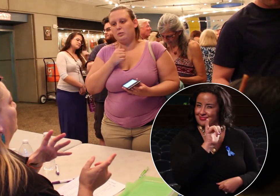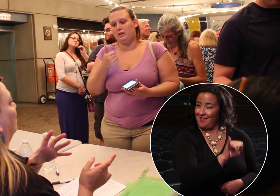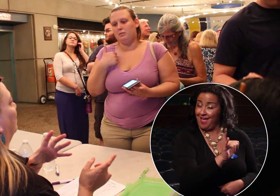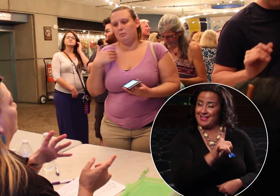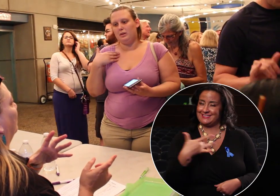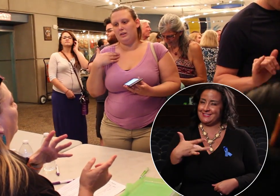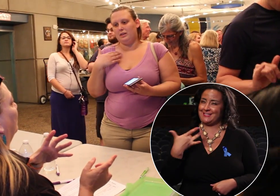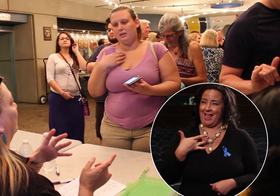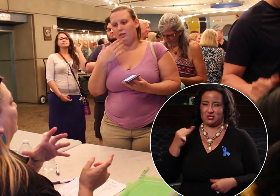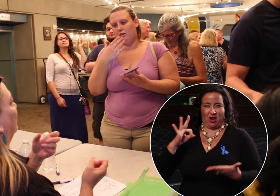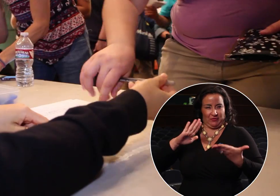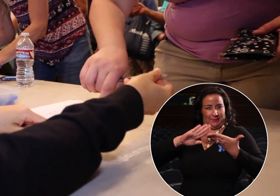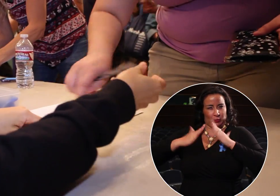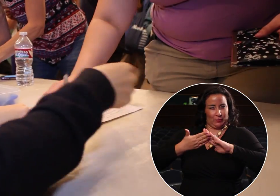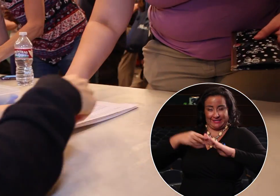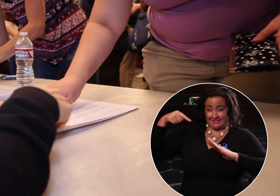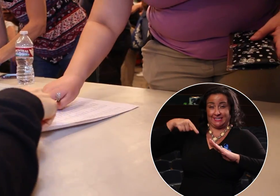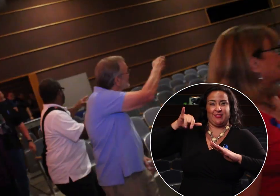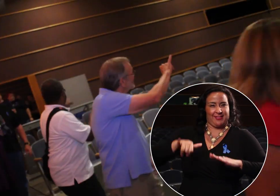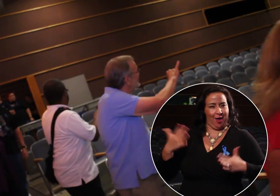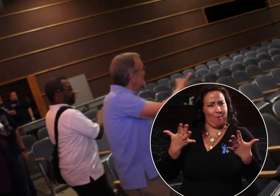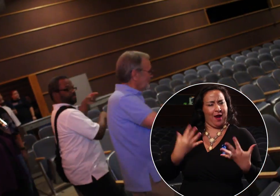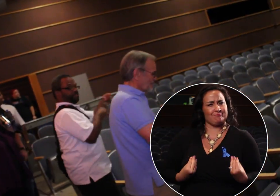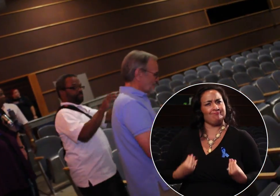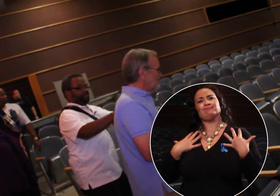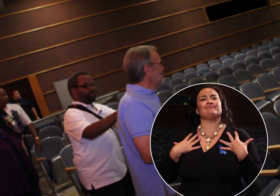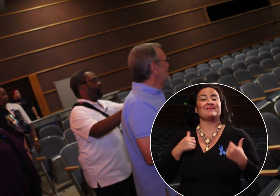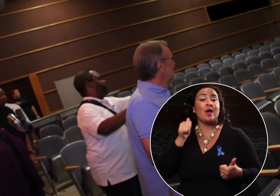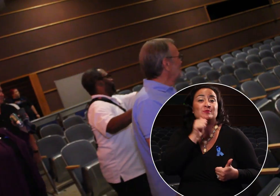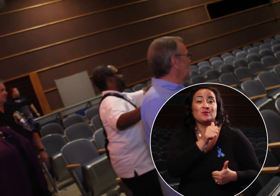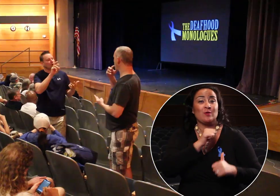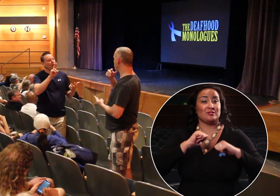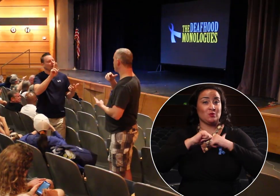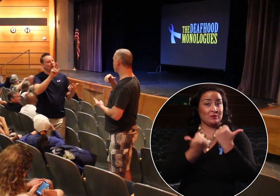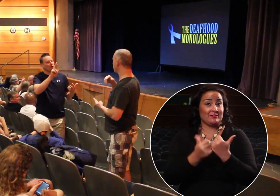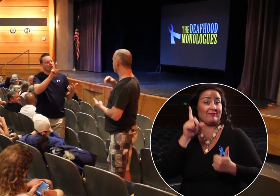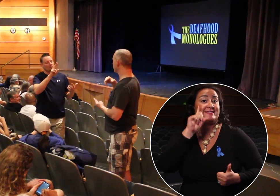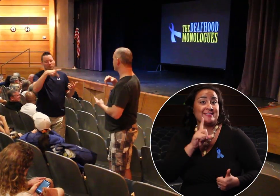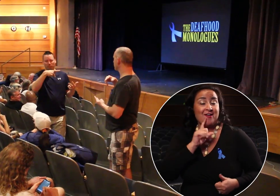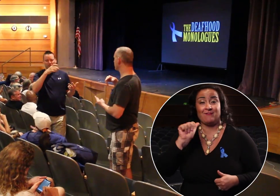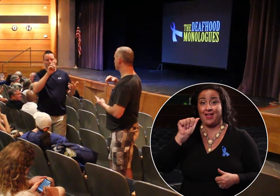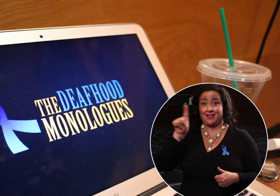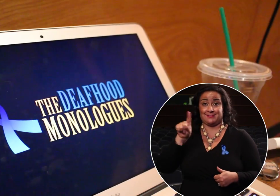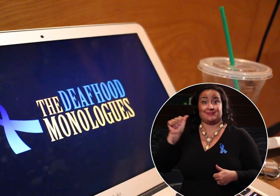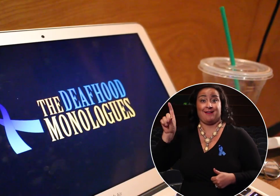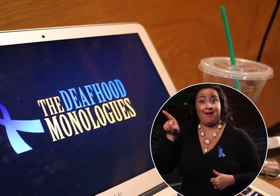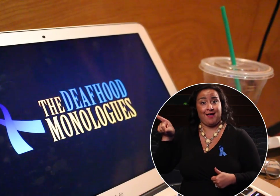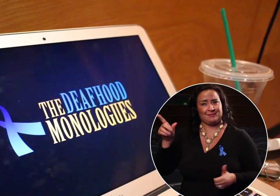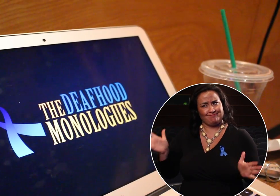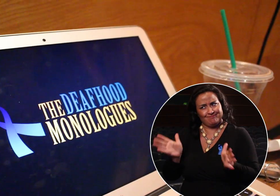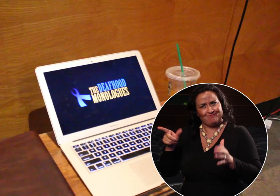That sense of community was what first inspired the Arizona Association of the Deaf to host